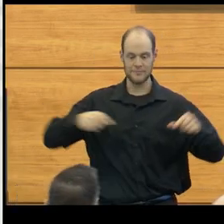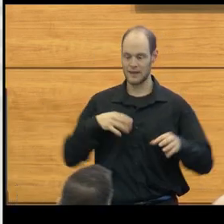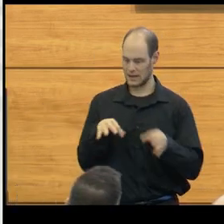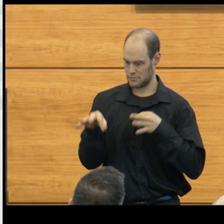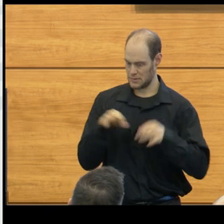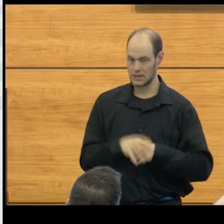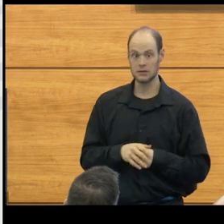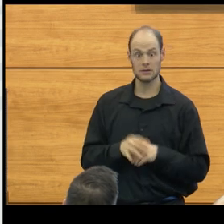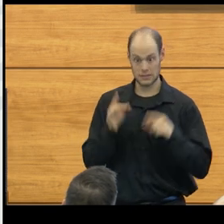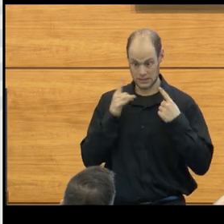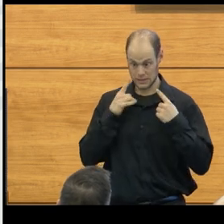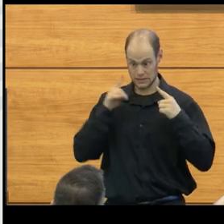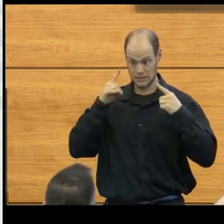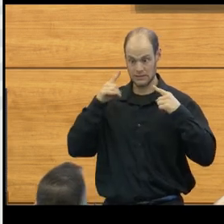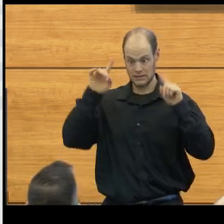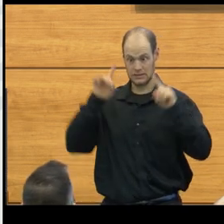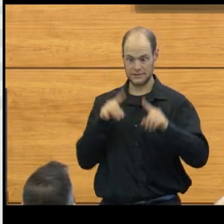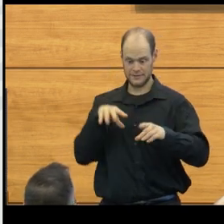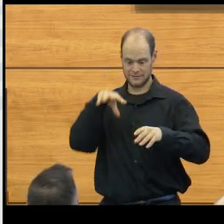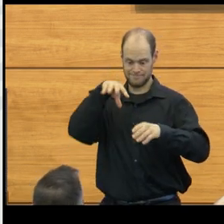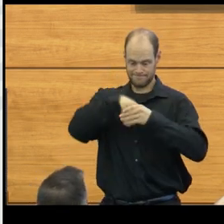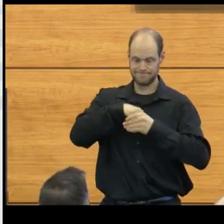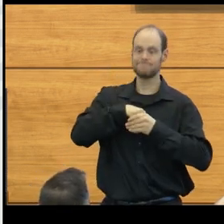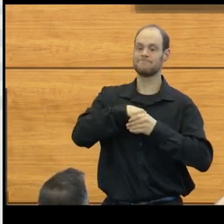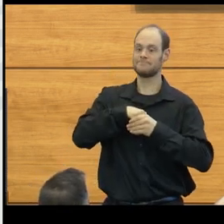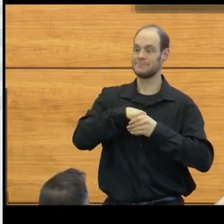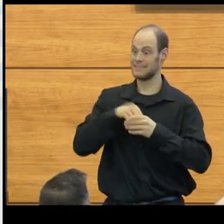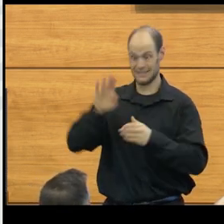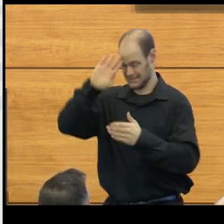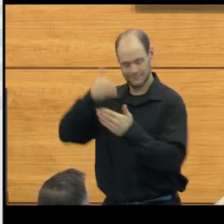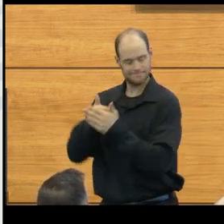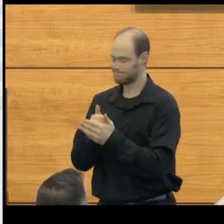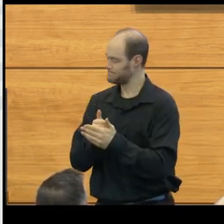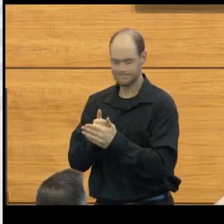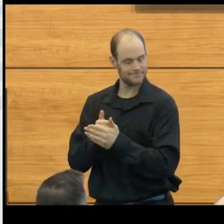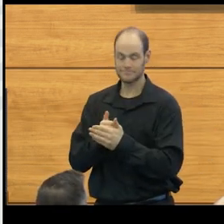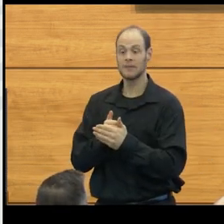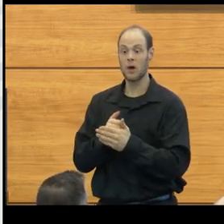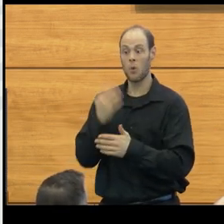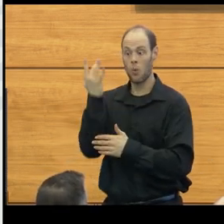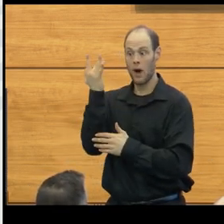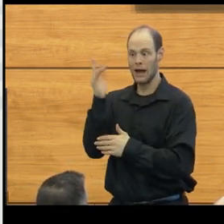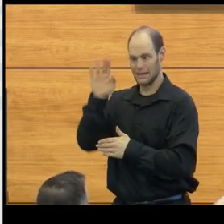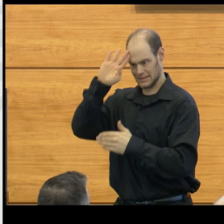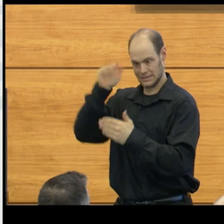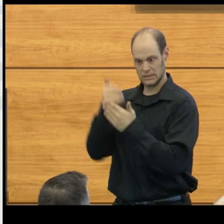It was successfully installed initially, not in his son. And that was because his son at the time